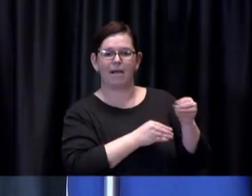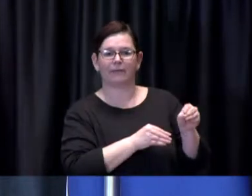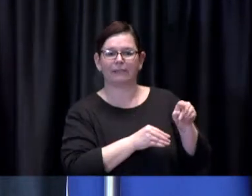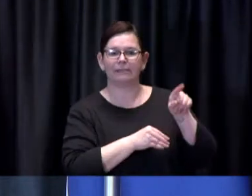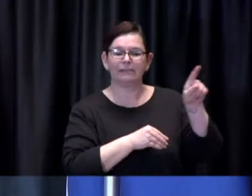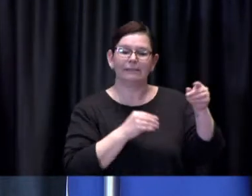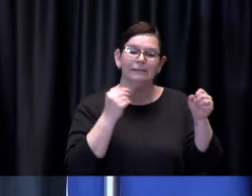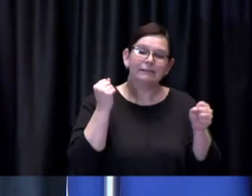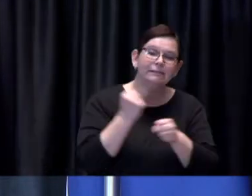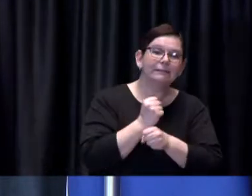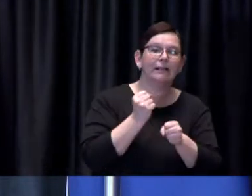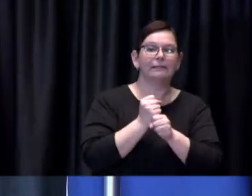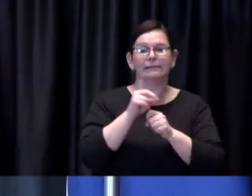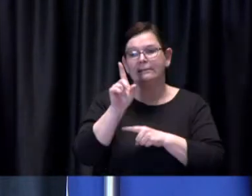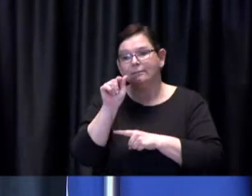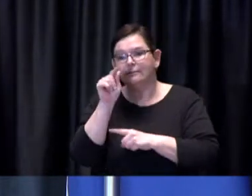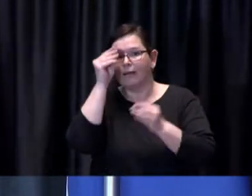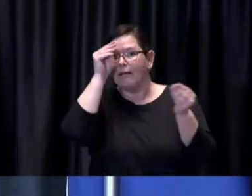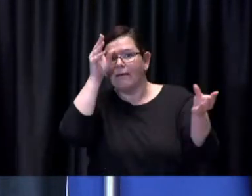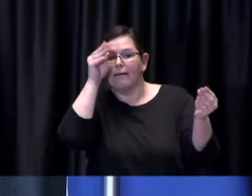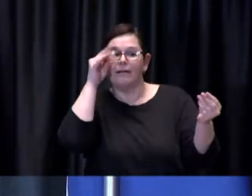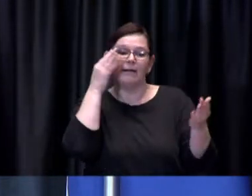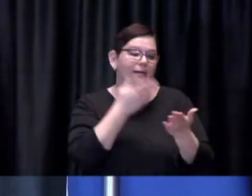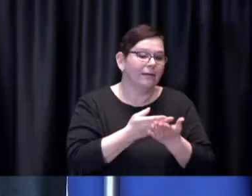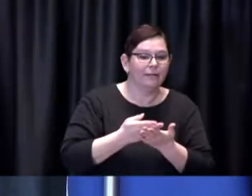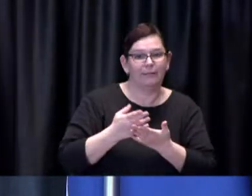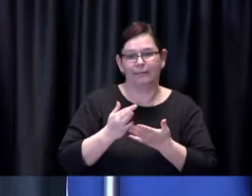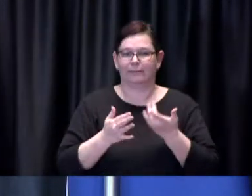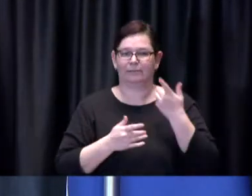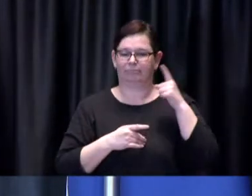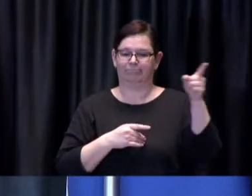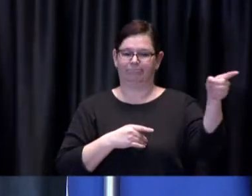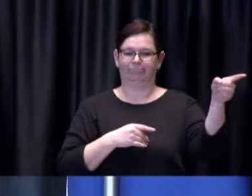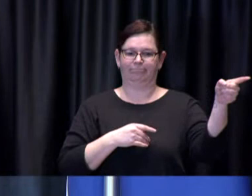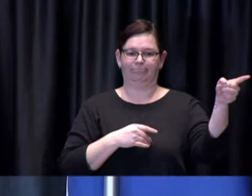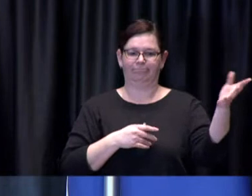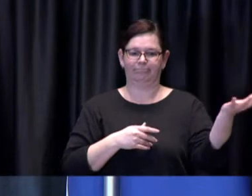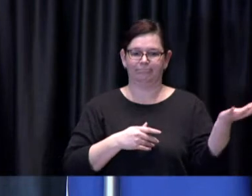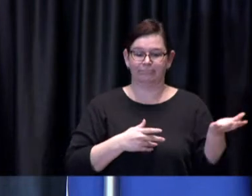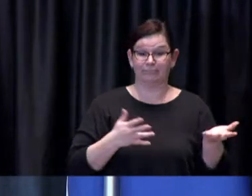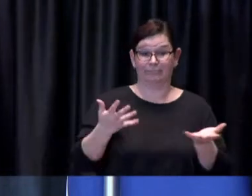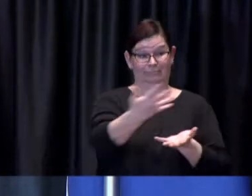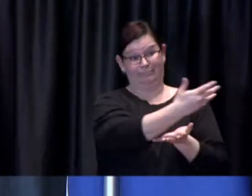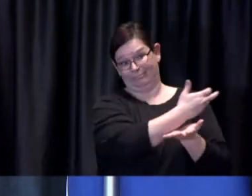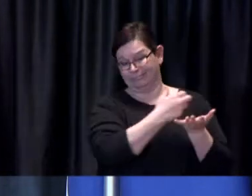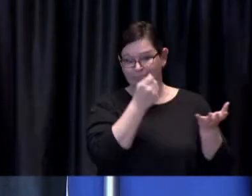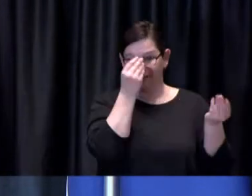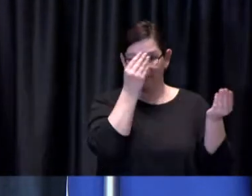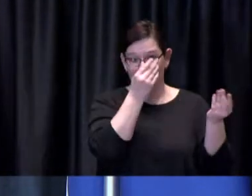uh throughout the pandemic in terms of informing our response these are important elements